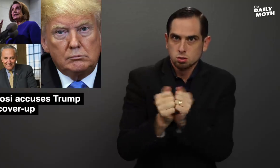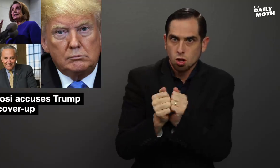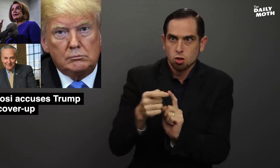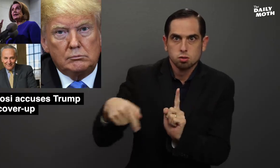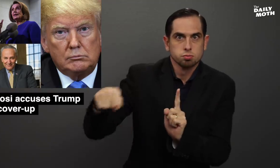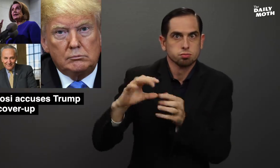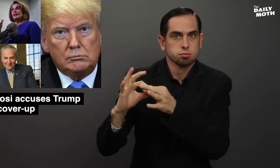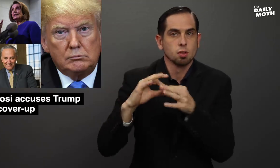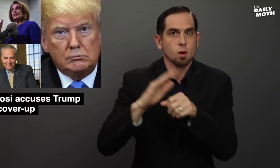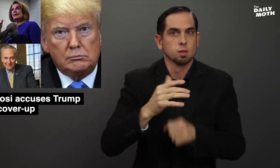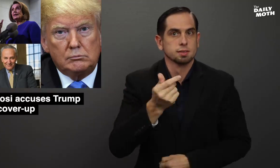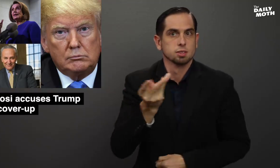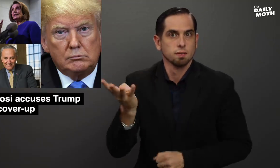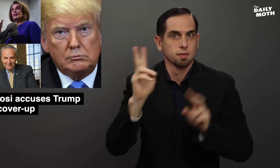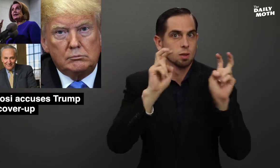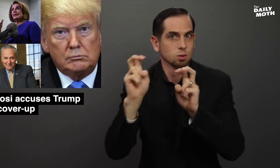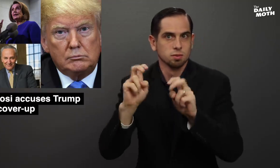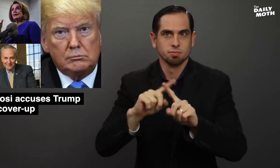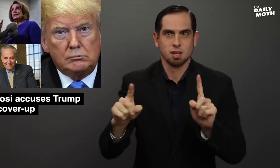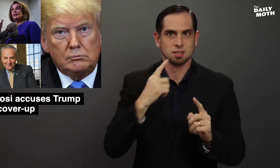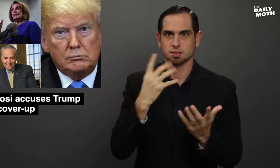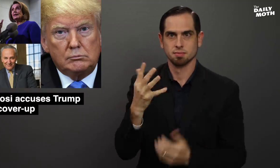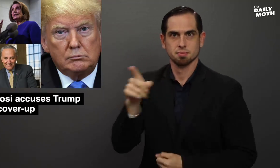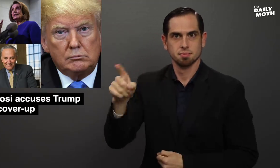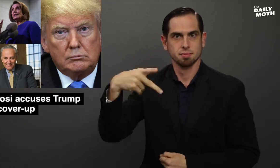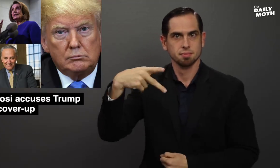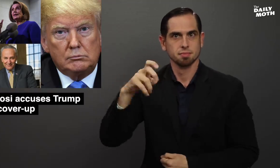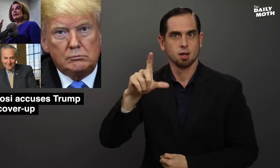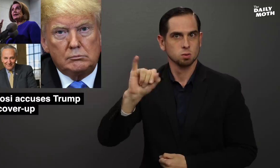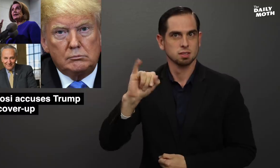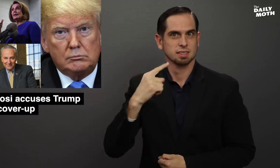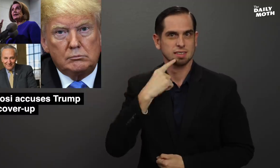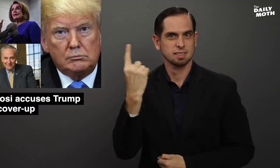together on several issues, but that Pelosi said